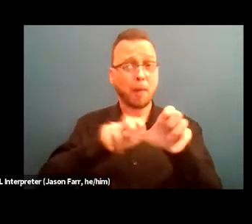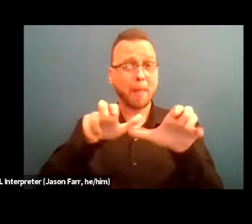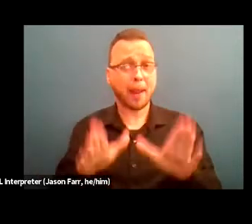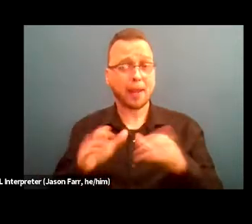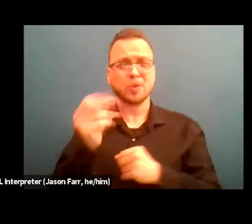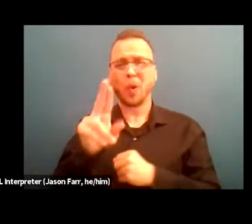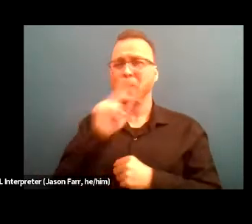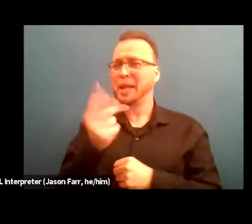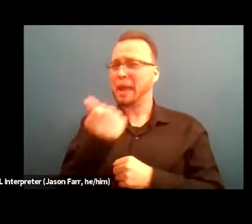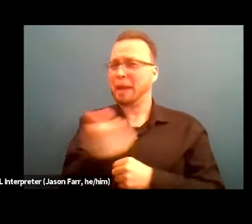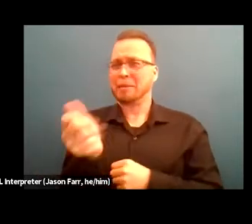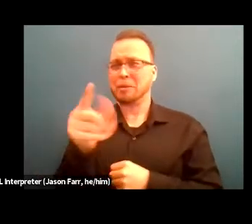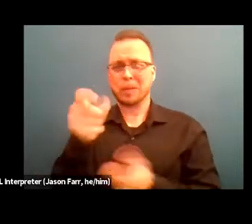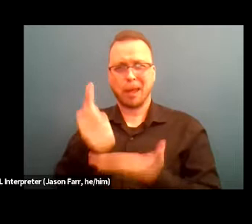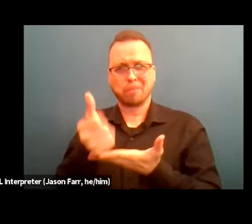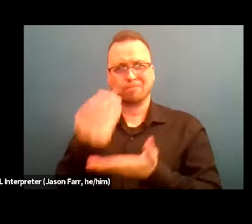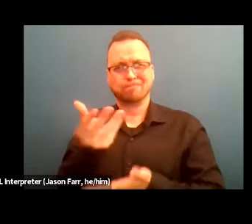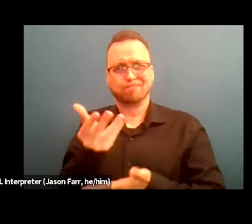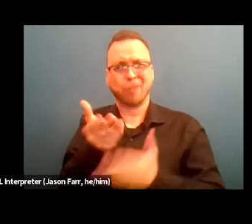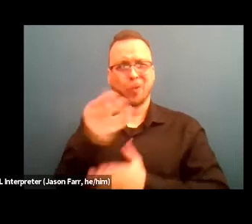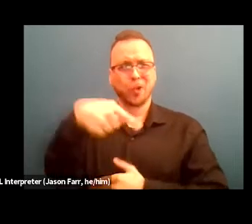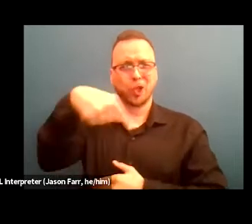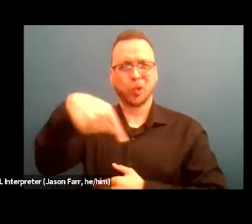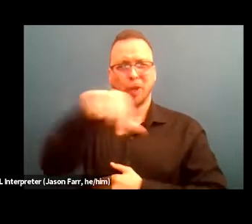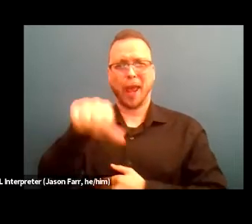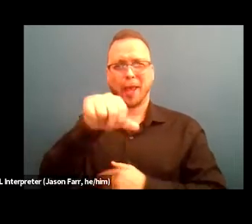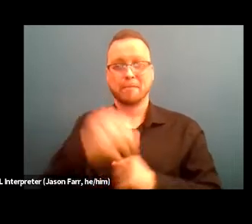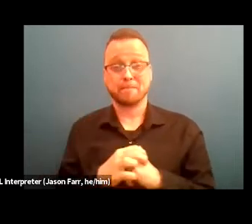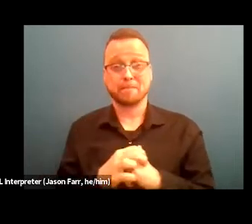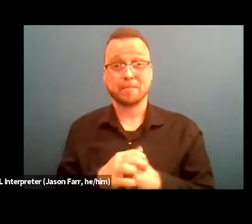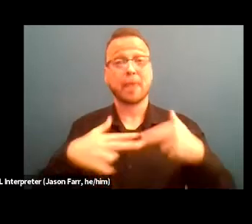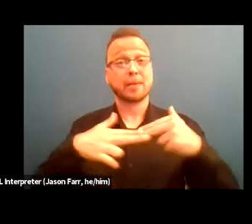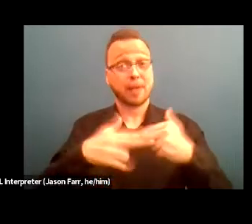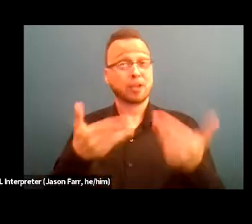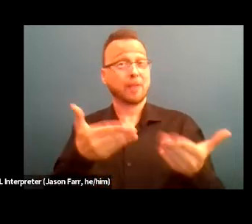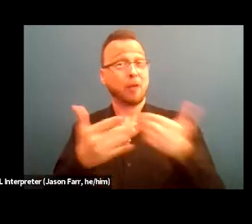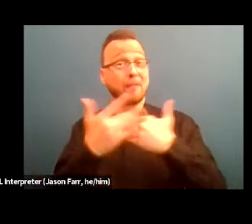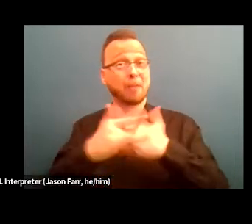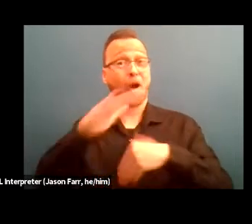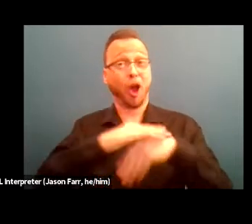The slides are available now on our events web page. So we have one version of the full slides